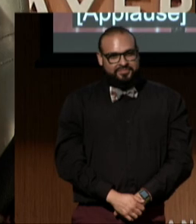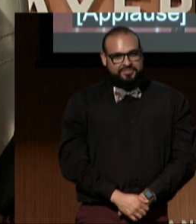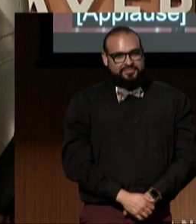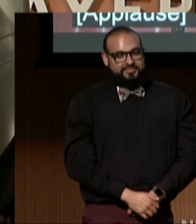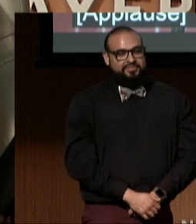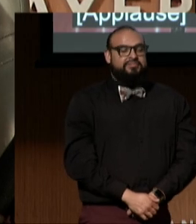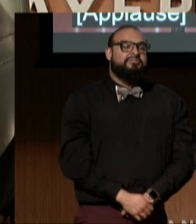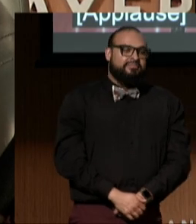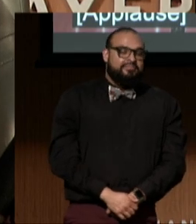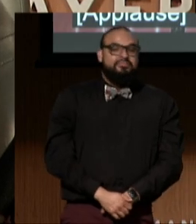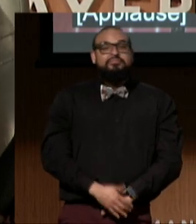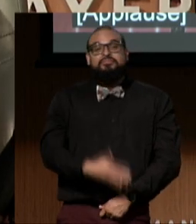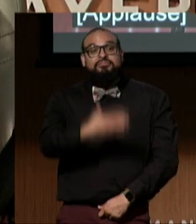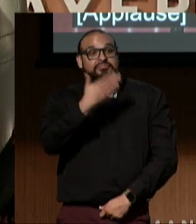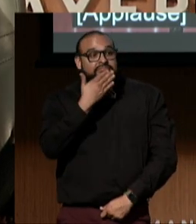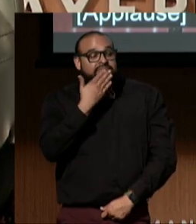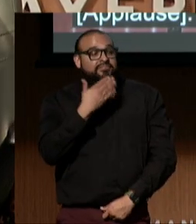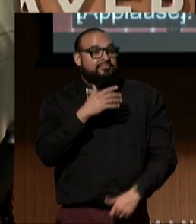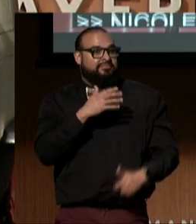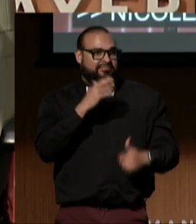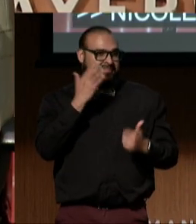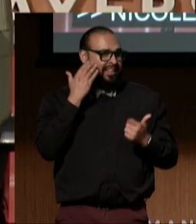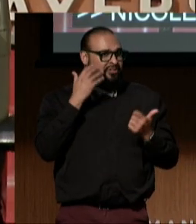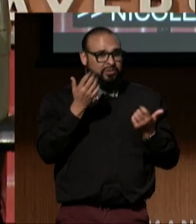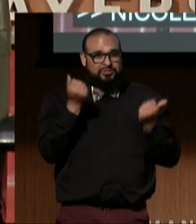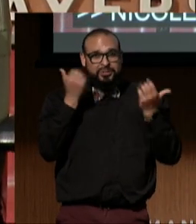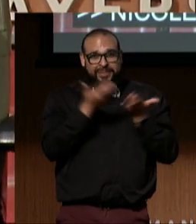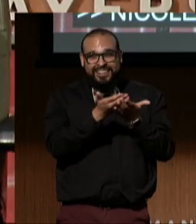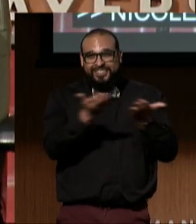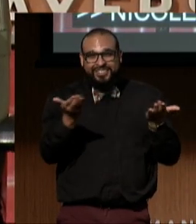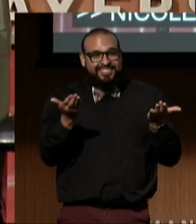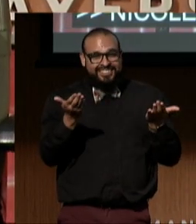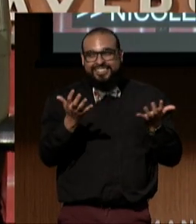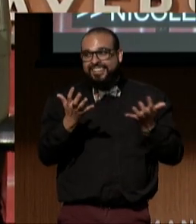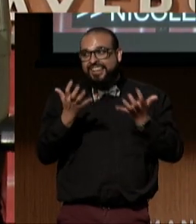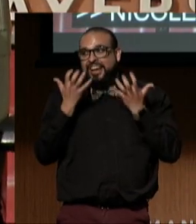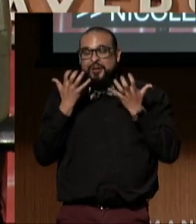Thanks to, I know so many of you, and I want to get to know